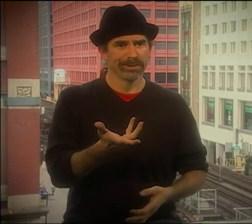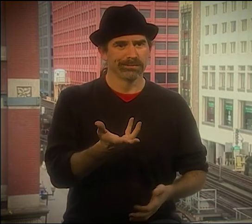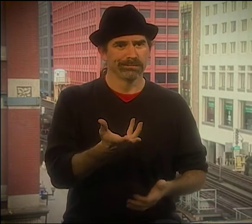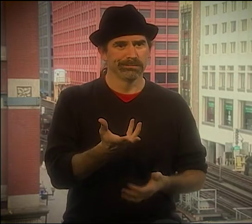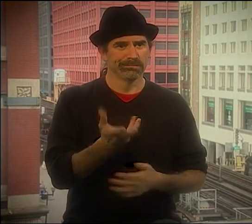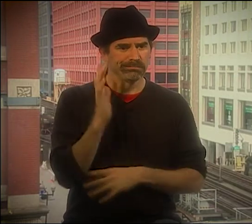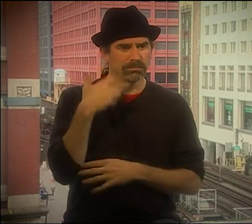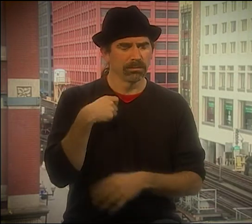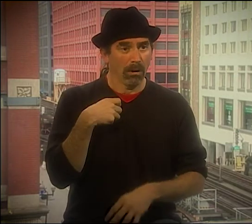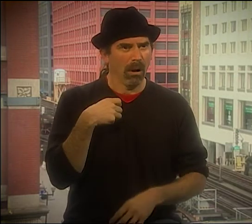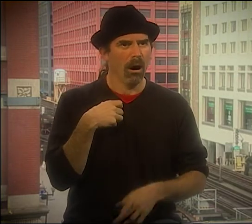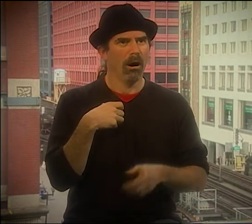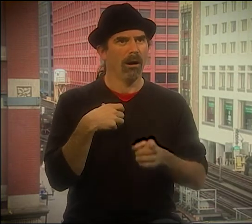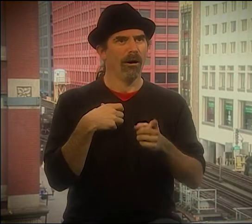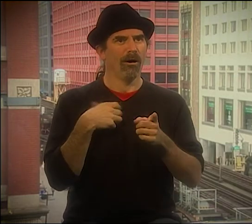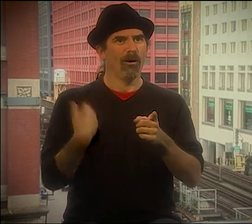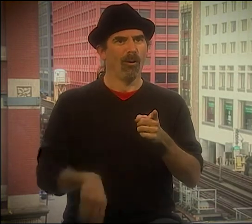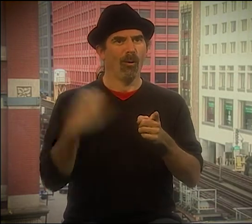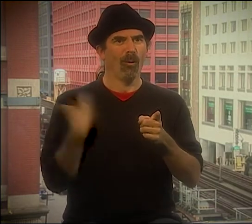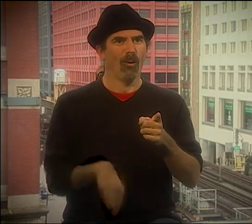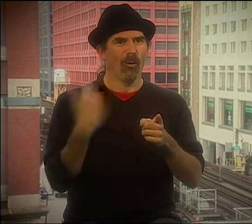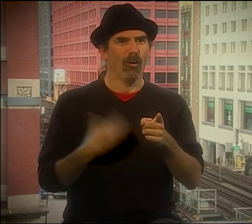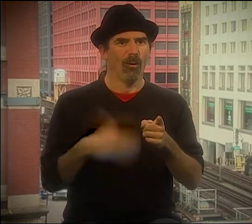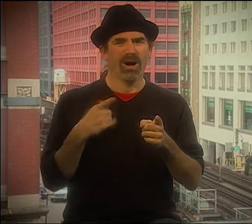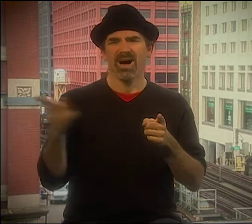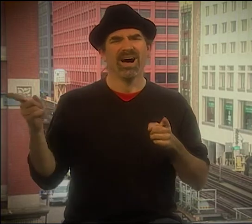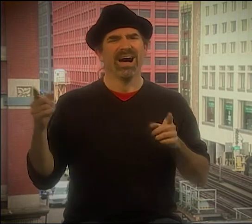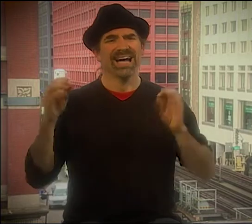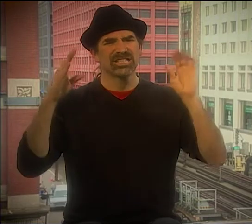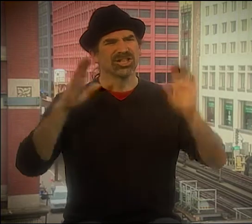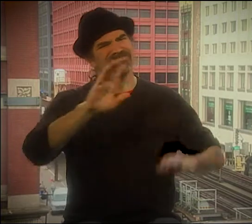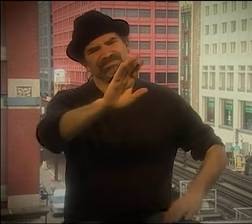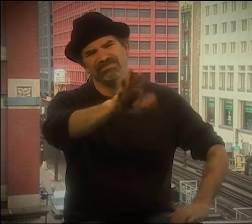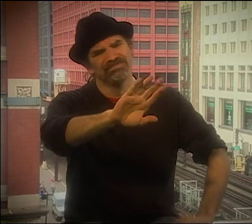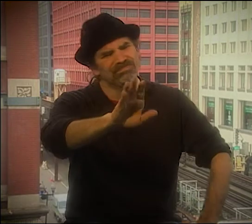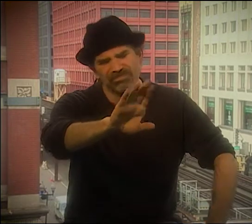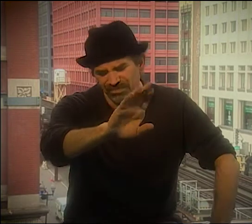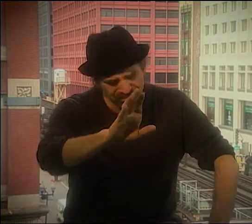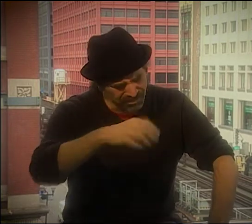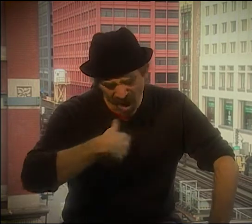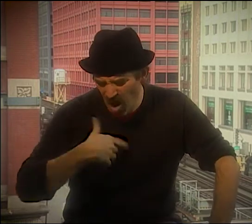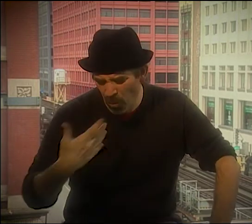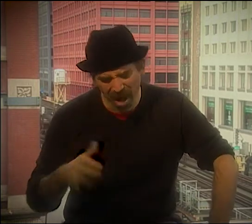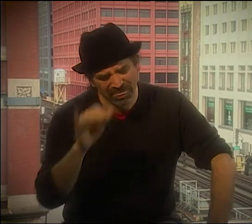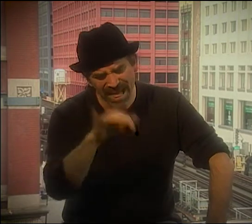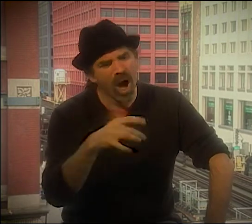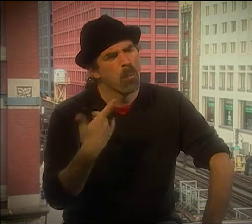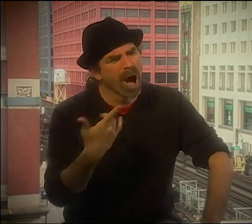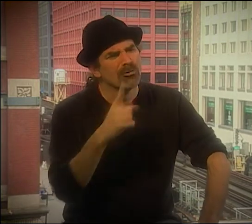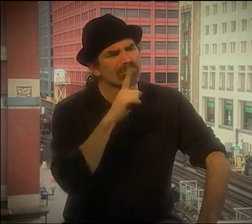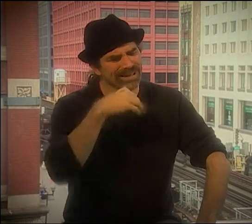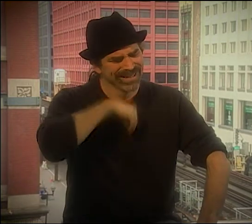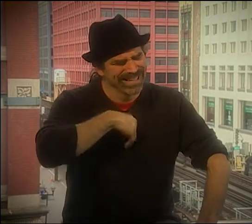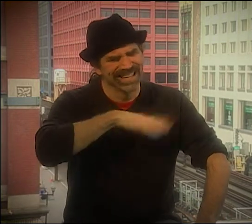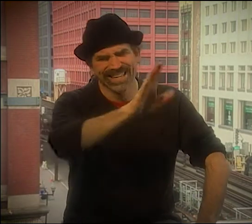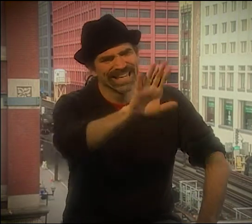TO SHOW THIS." SERGE CAME UP TO ME, AND HE DIDN'T ACT. WHAT HE DID WAS LIKE POETRY. HE DID LIKE A POEM.